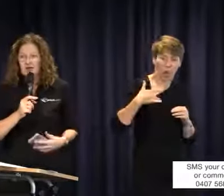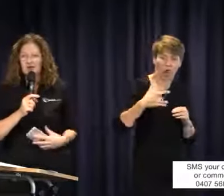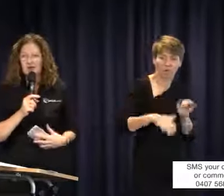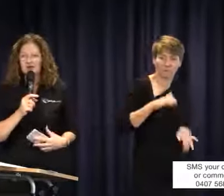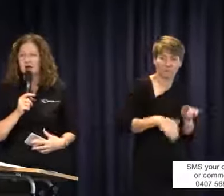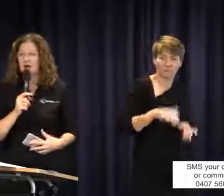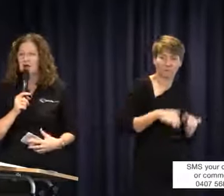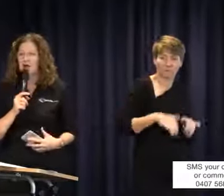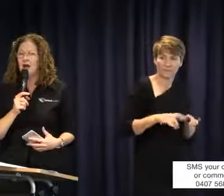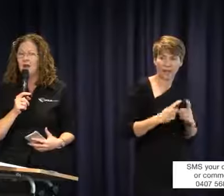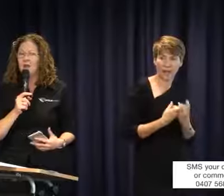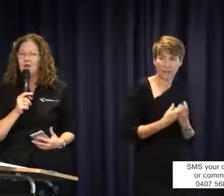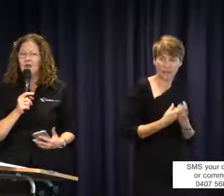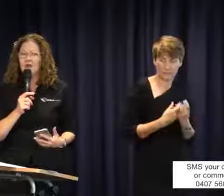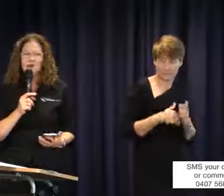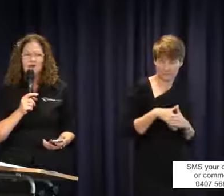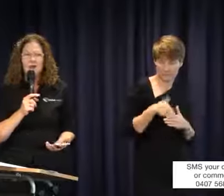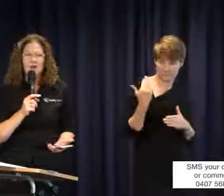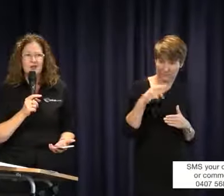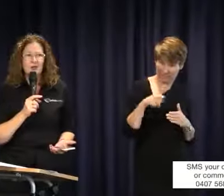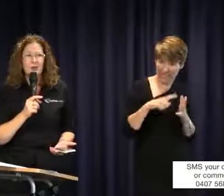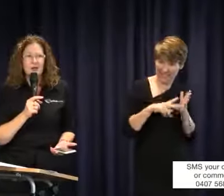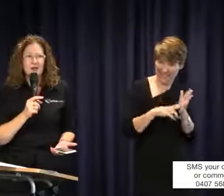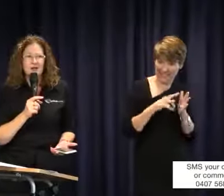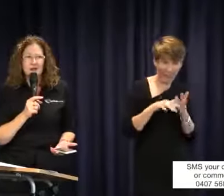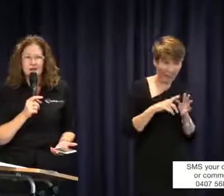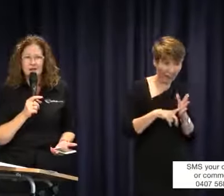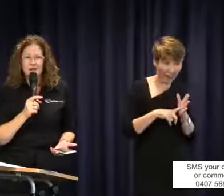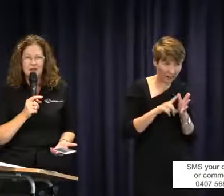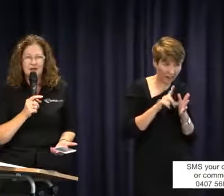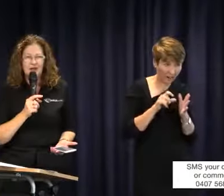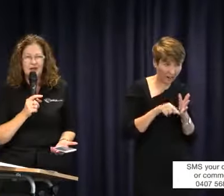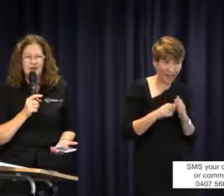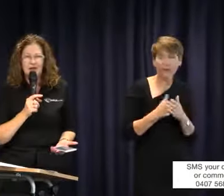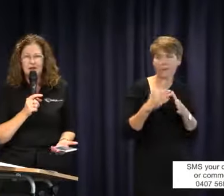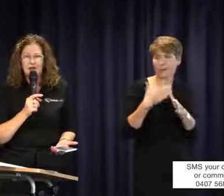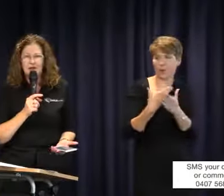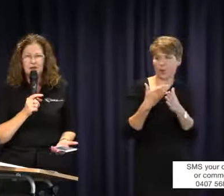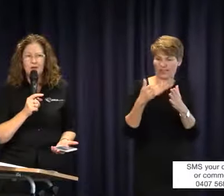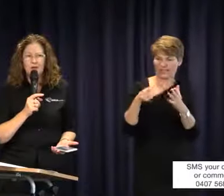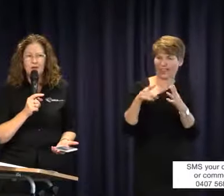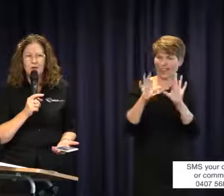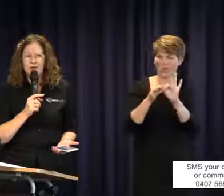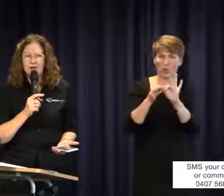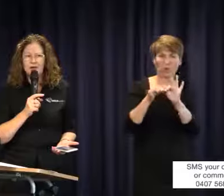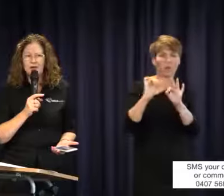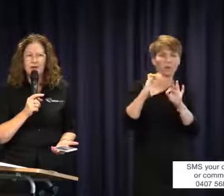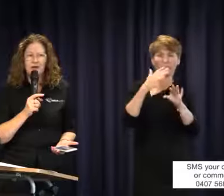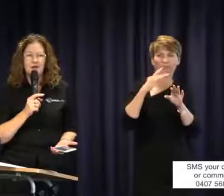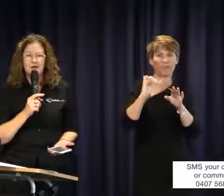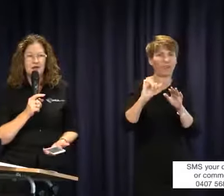answer to that it all goes back to your employment agreement. You might be employed to provide